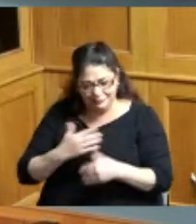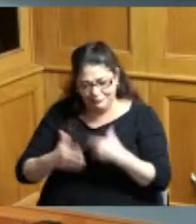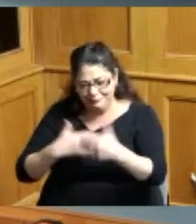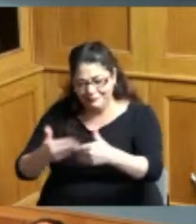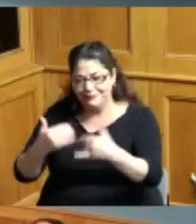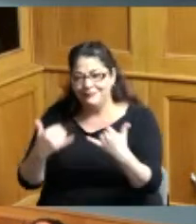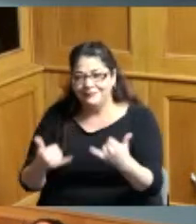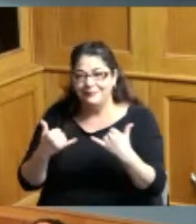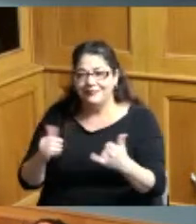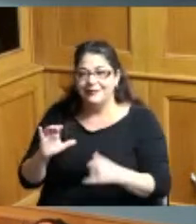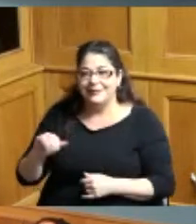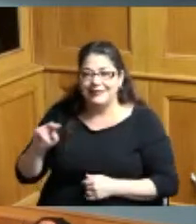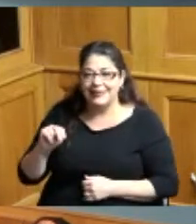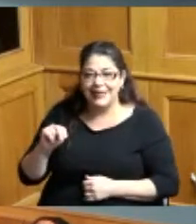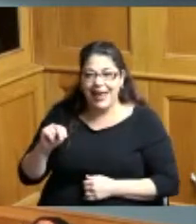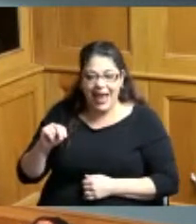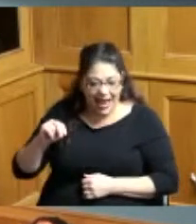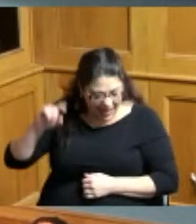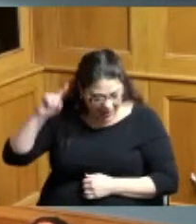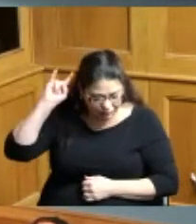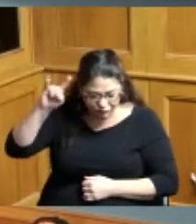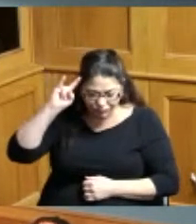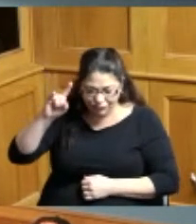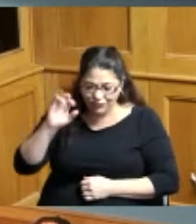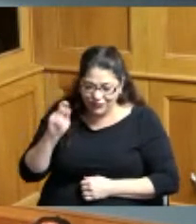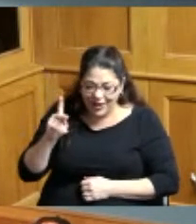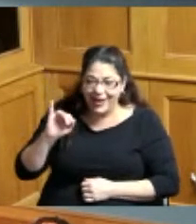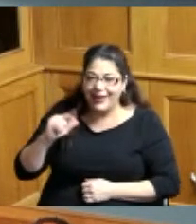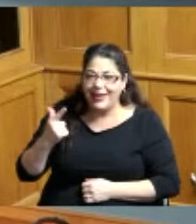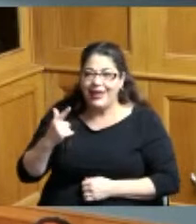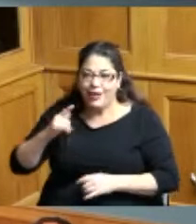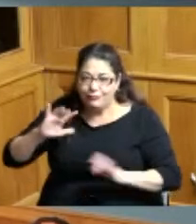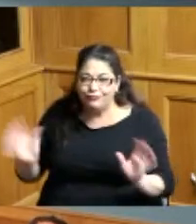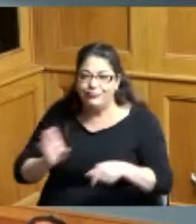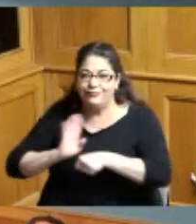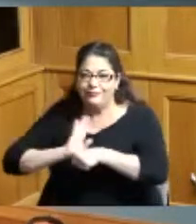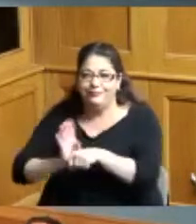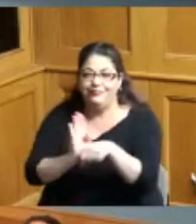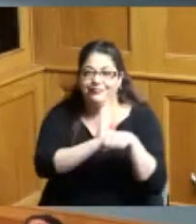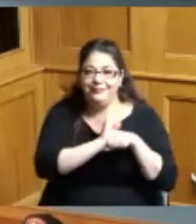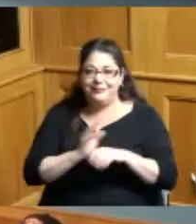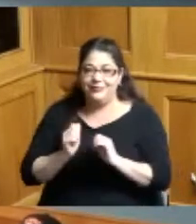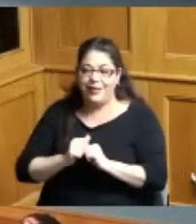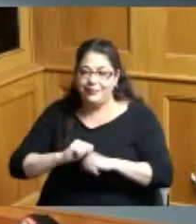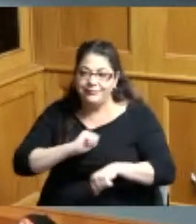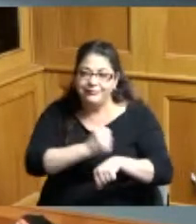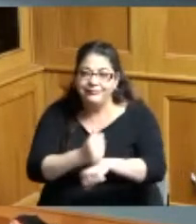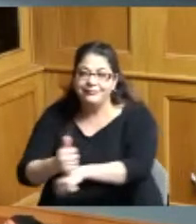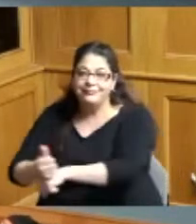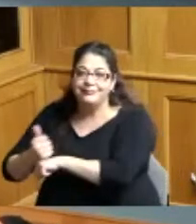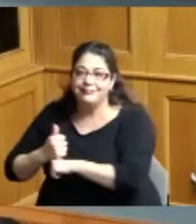Cincinnati is rocking I want to thank everybody that has been organizing and moving together